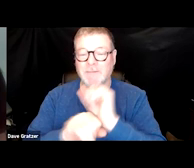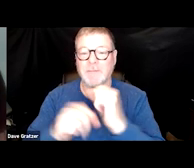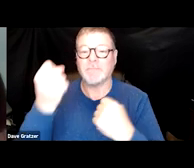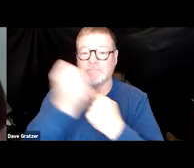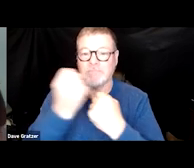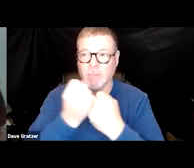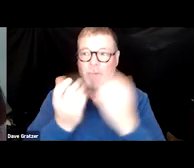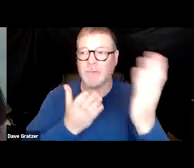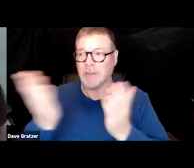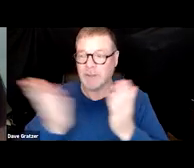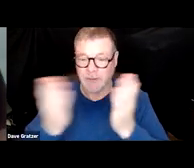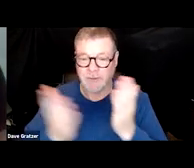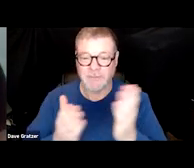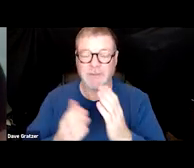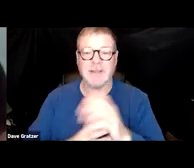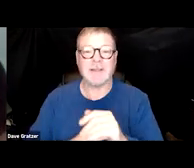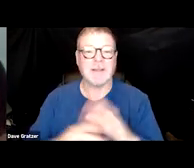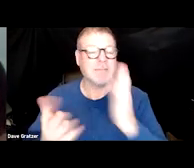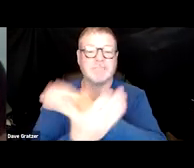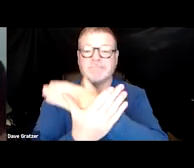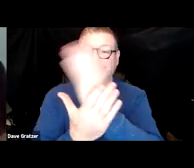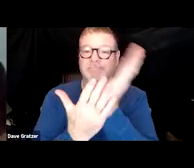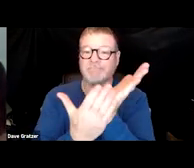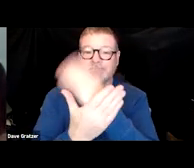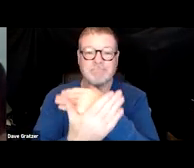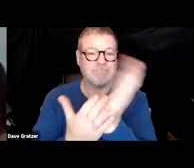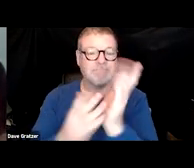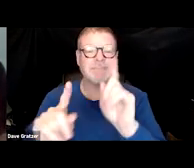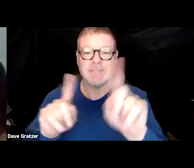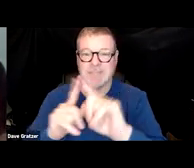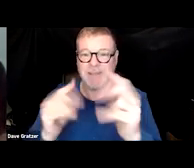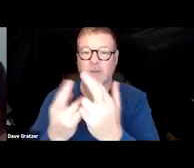which can really be an array of resources that we provide.